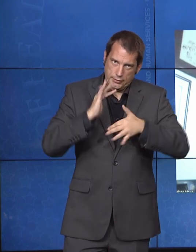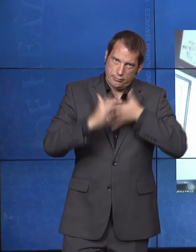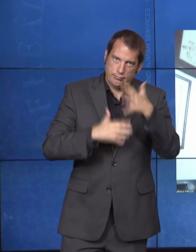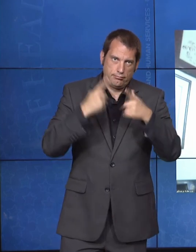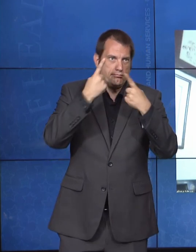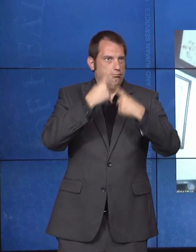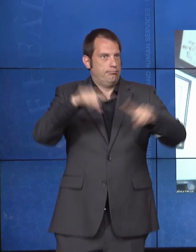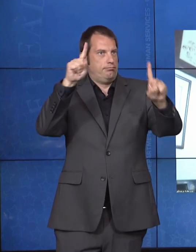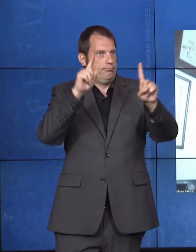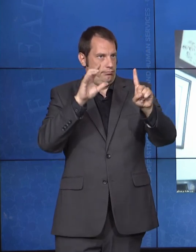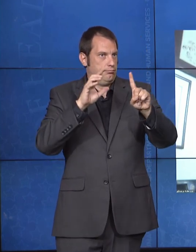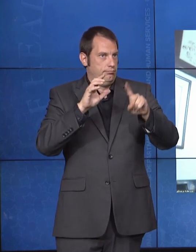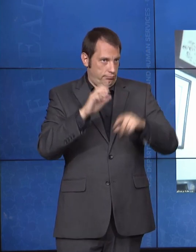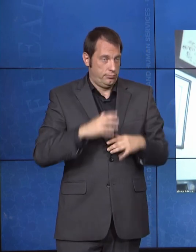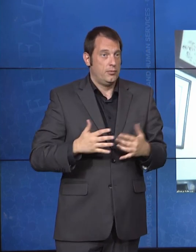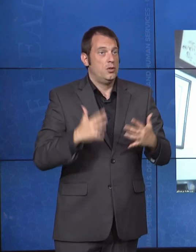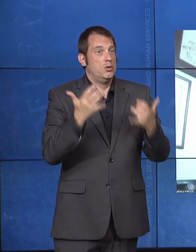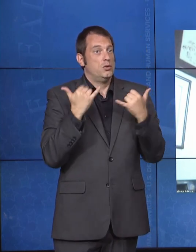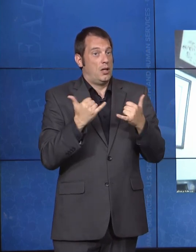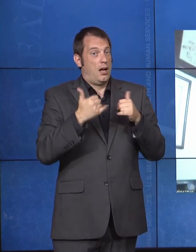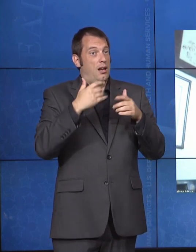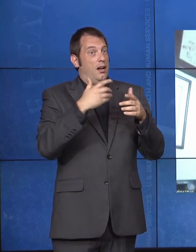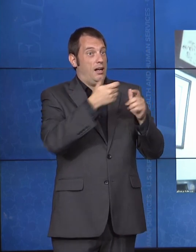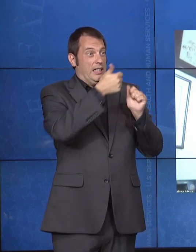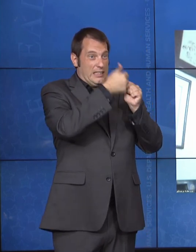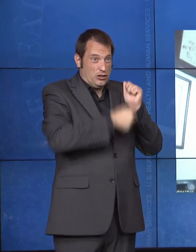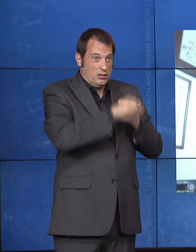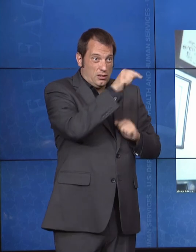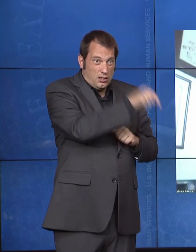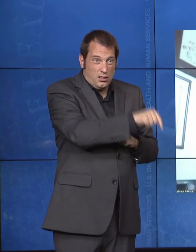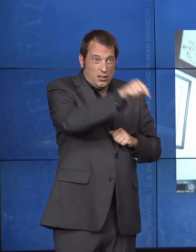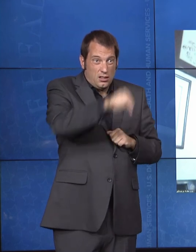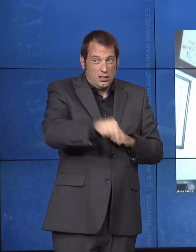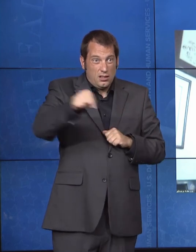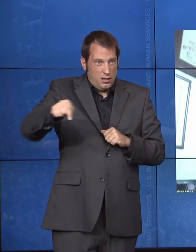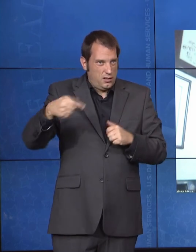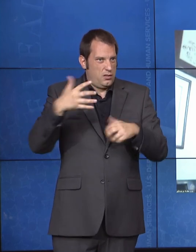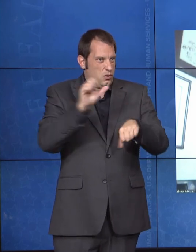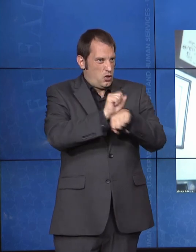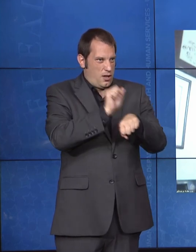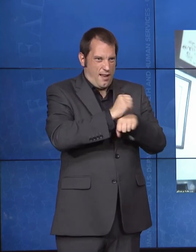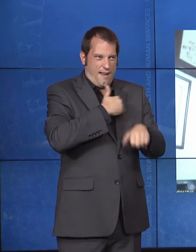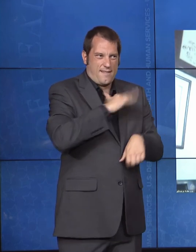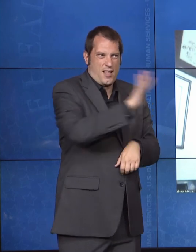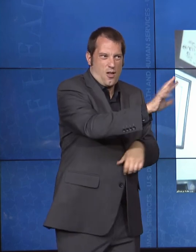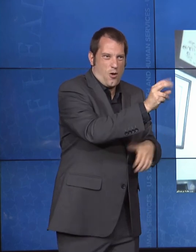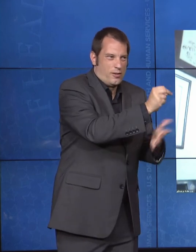each agency is working within its individual area of responsibility to ensure equal access